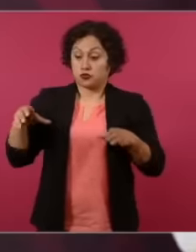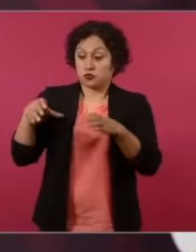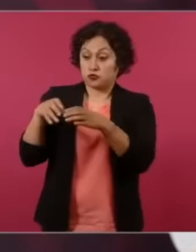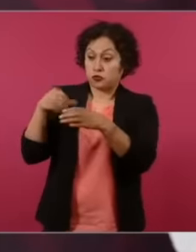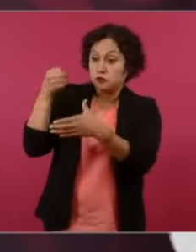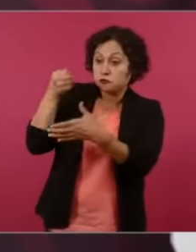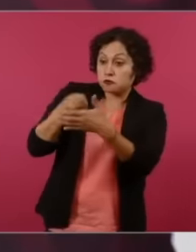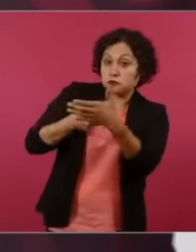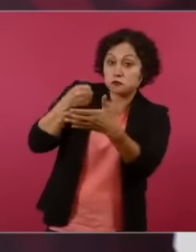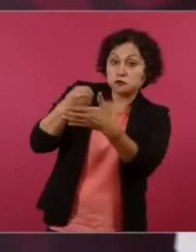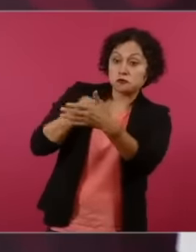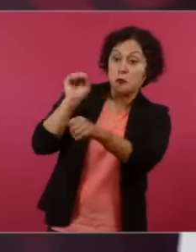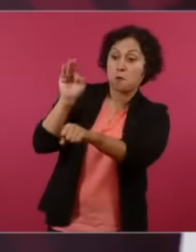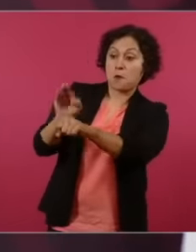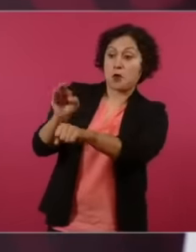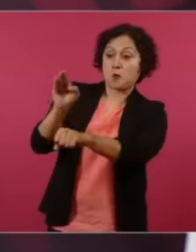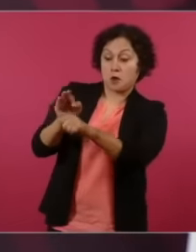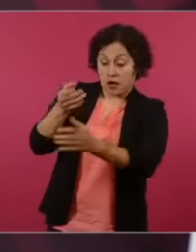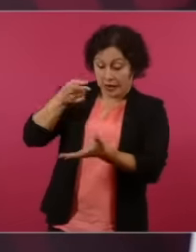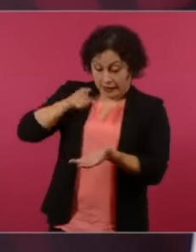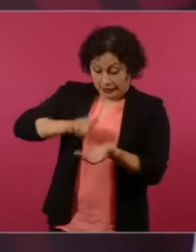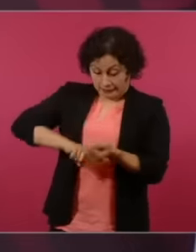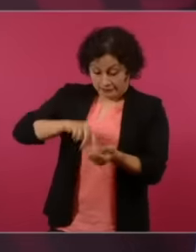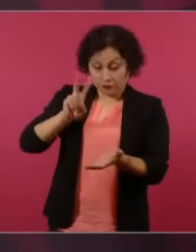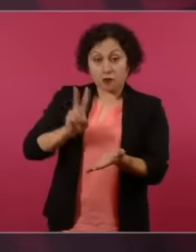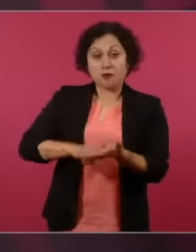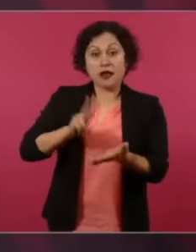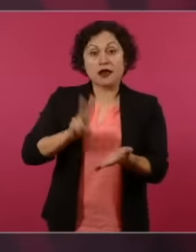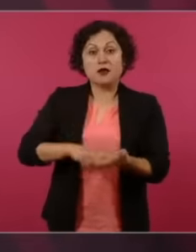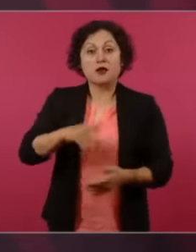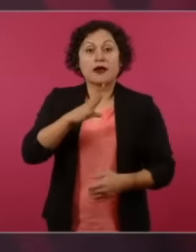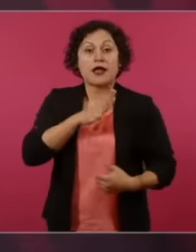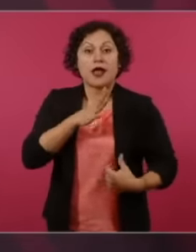ideals but the vans are a bad apple that is already In Morena, they are already